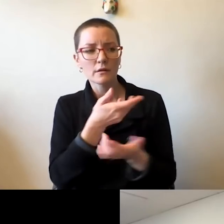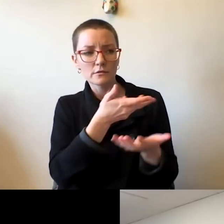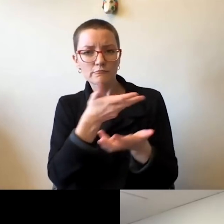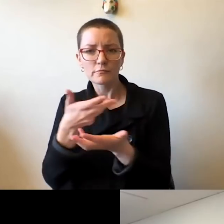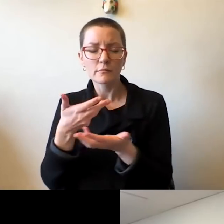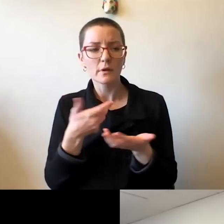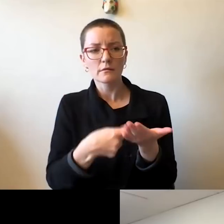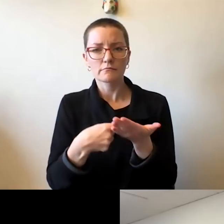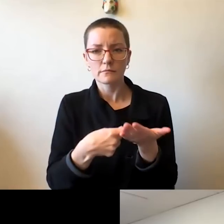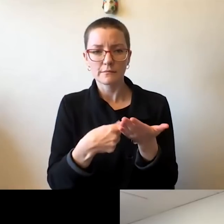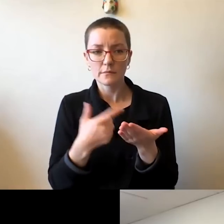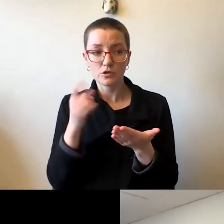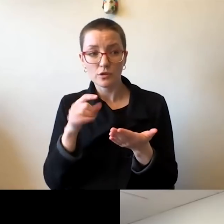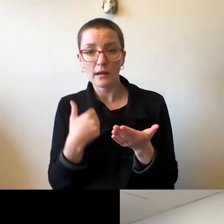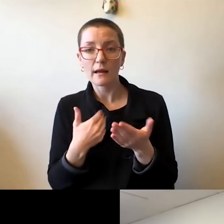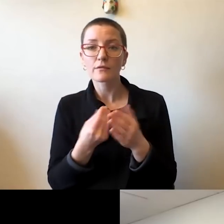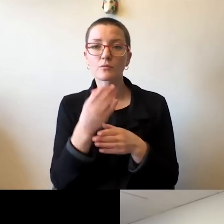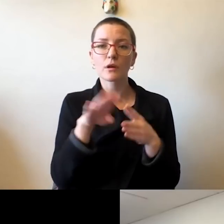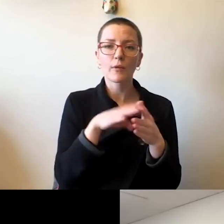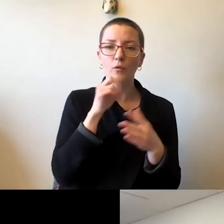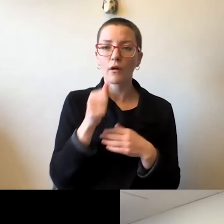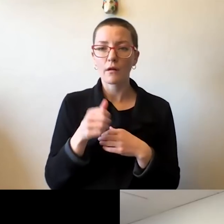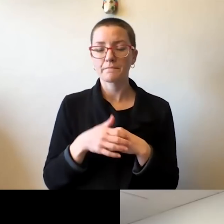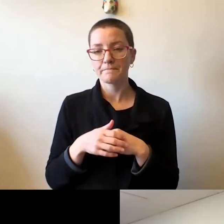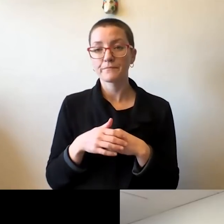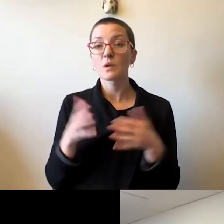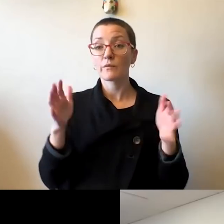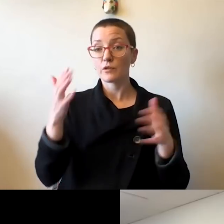As we all know, our COVID-19 Academics Team,